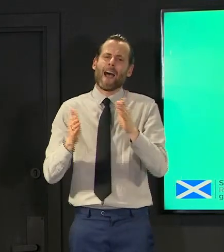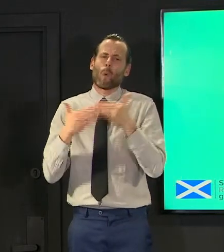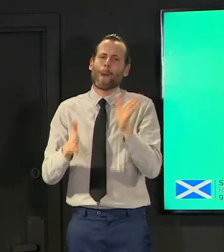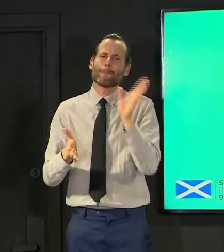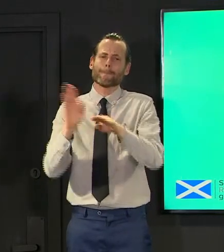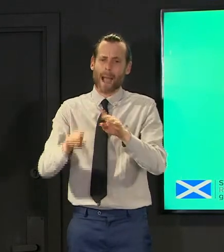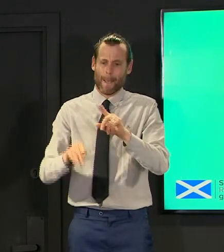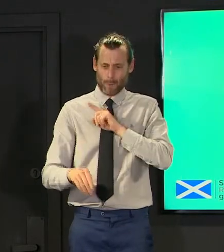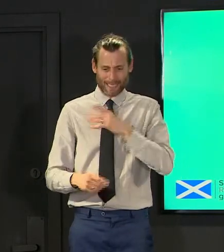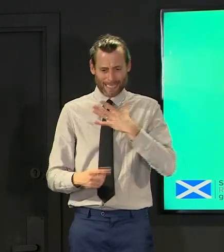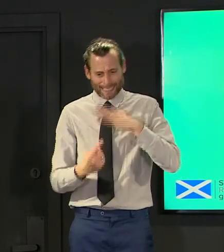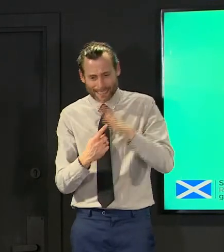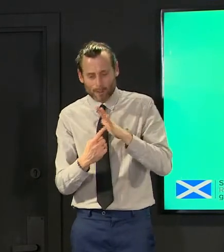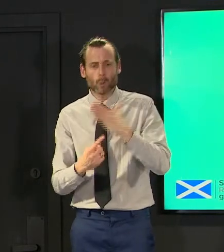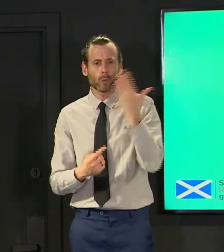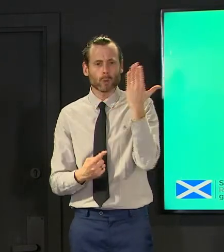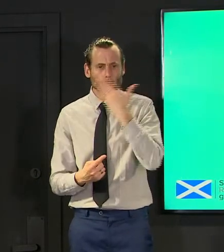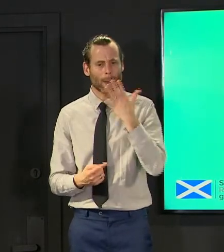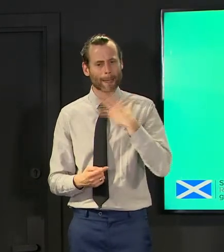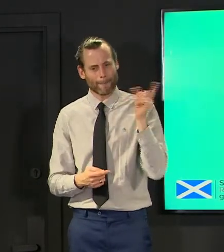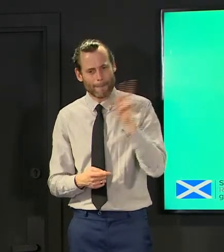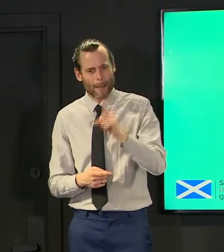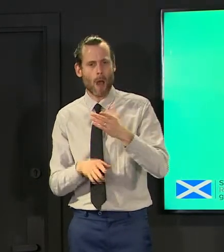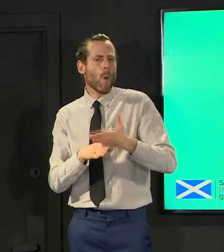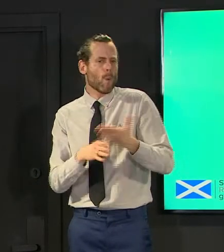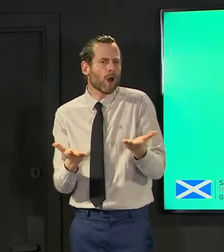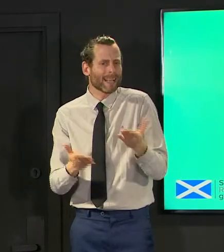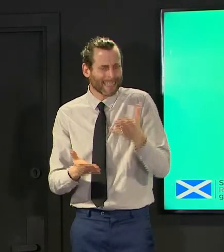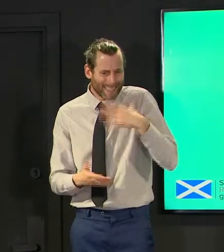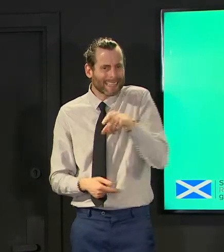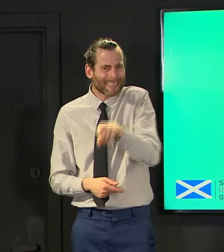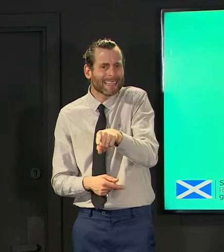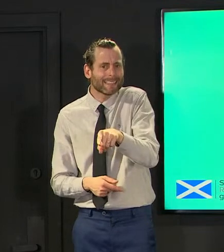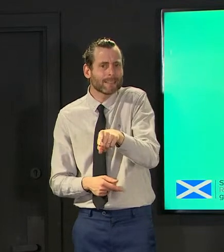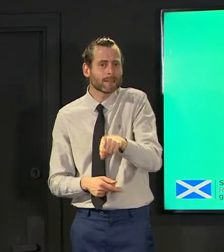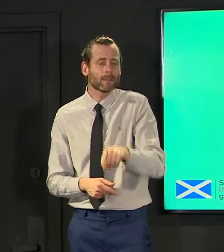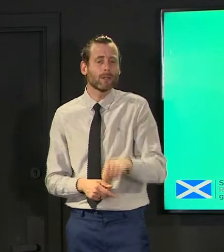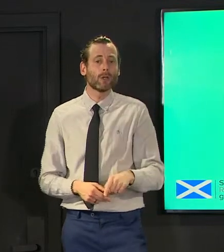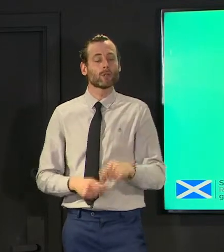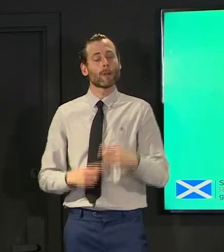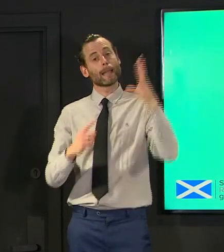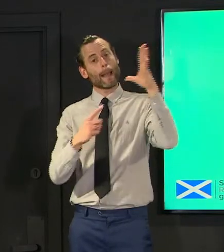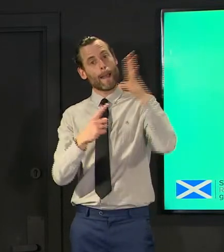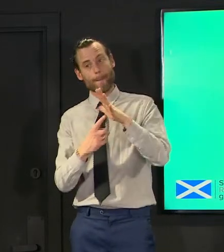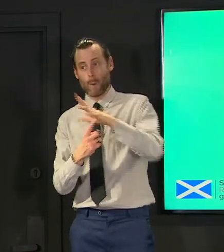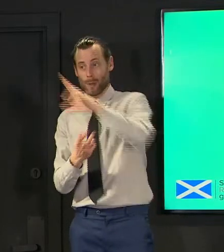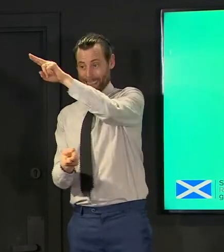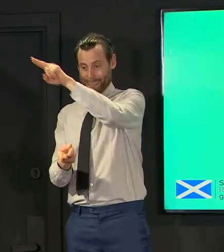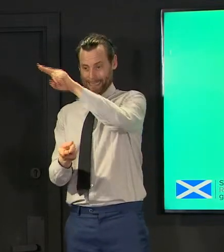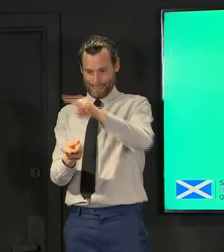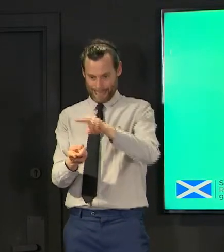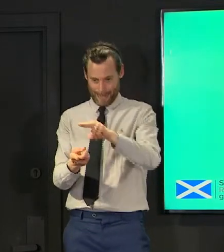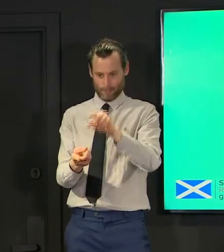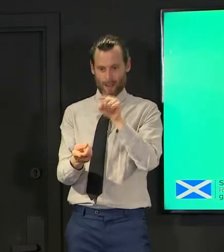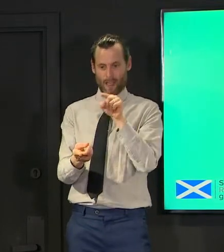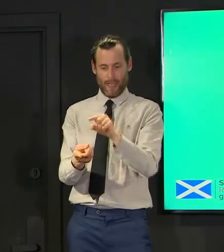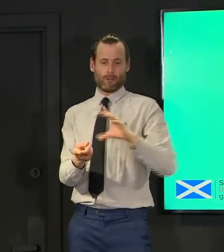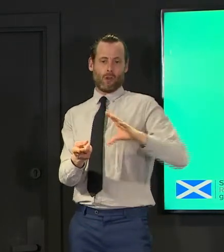get them open is to get that prevalence down and then reopen safely and crucially don't import new